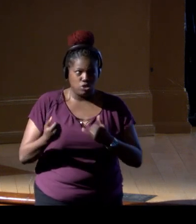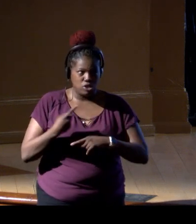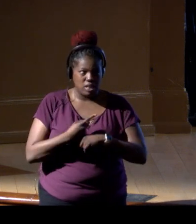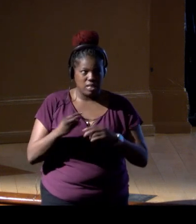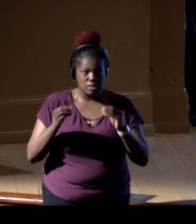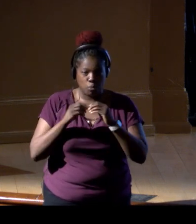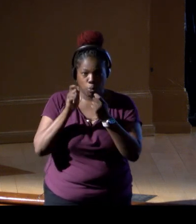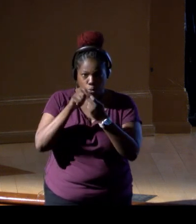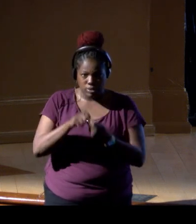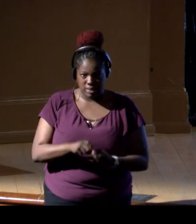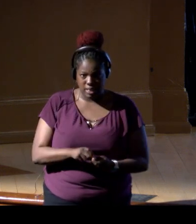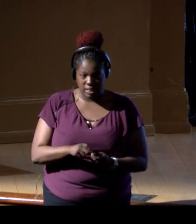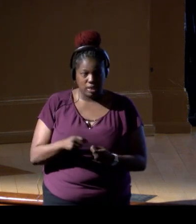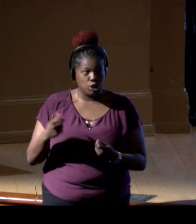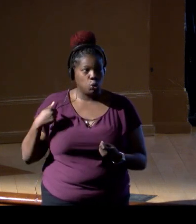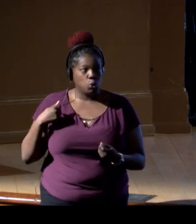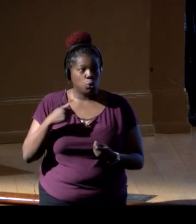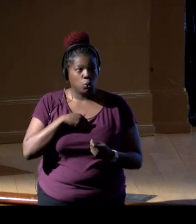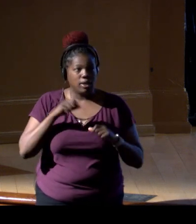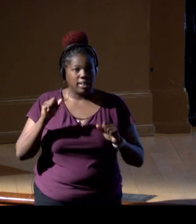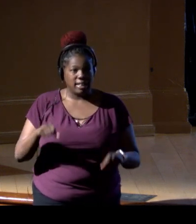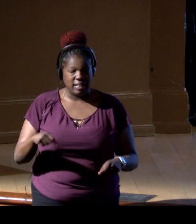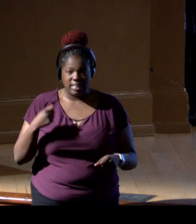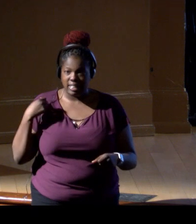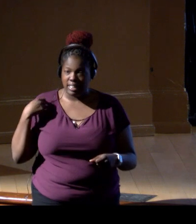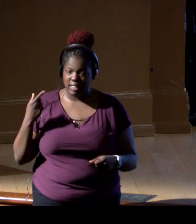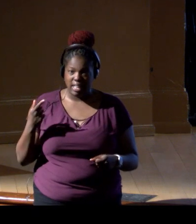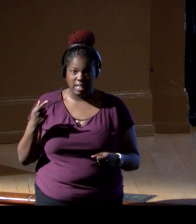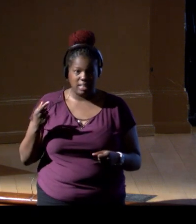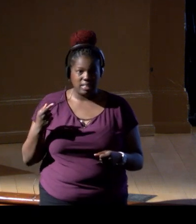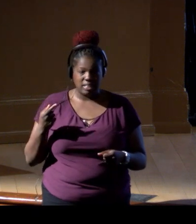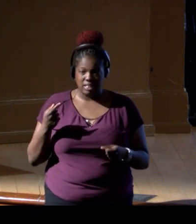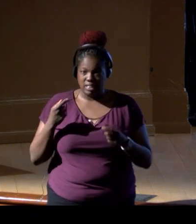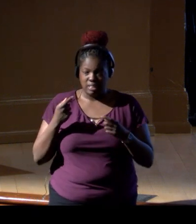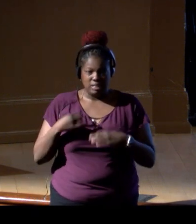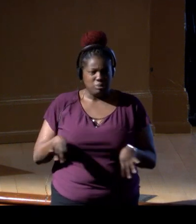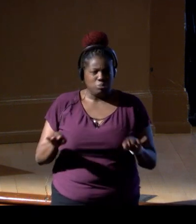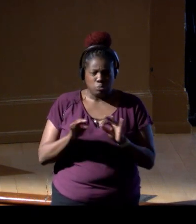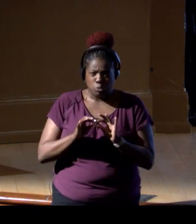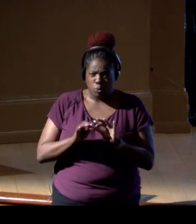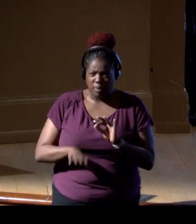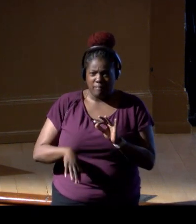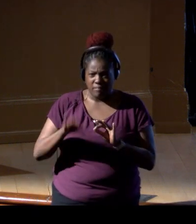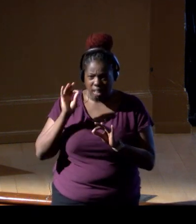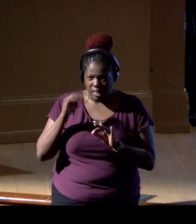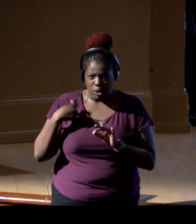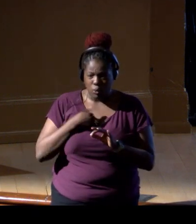We have been able to do groundbreaking findings that we wouldn't have been able to do in the '70s,